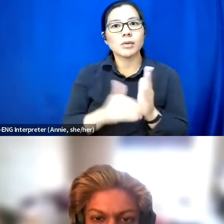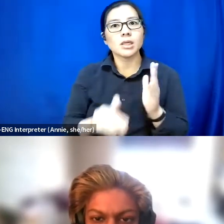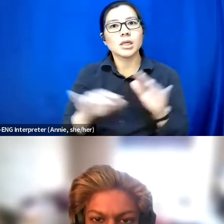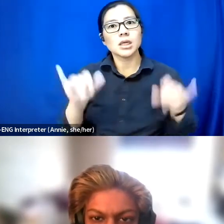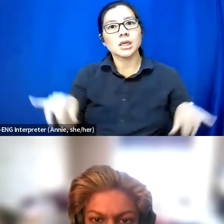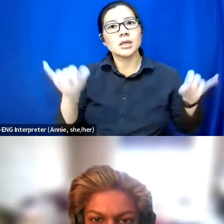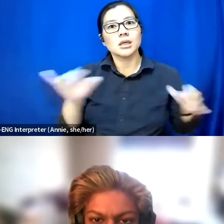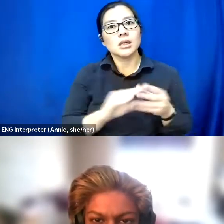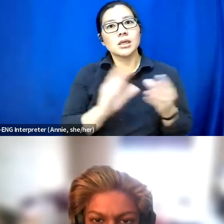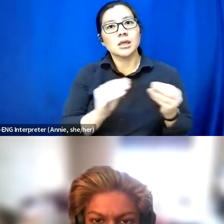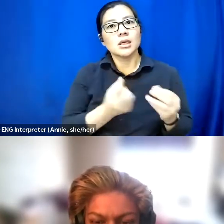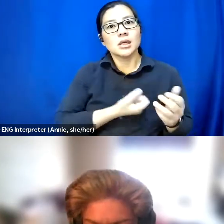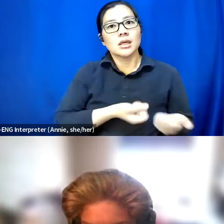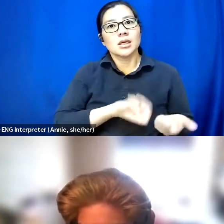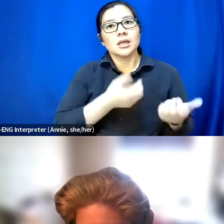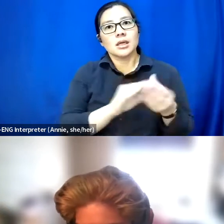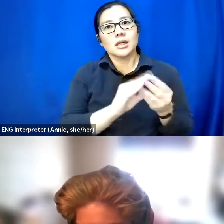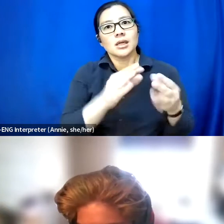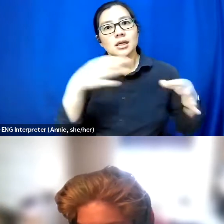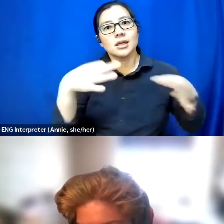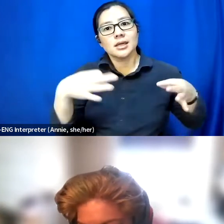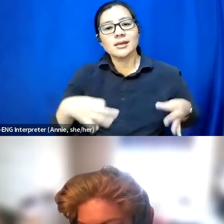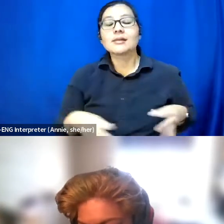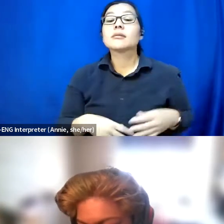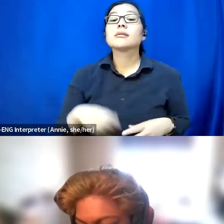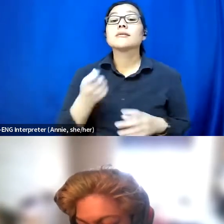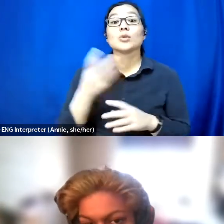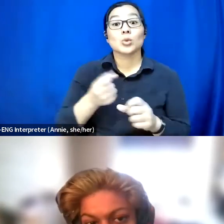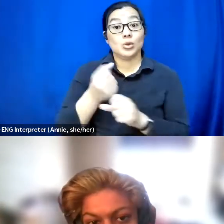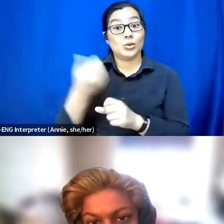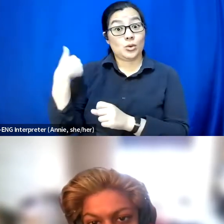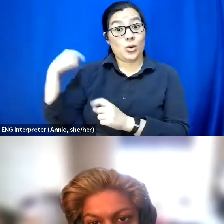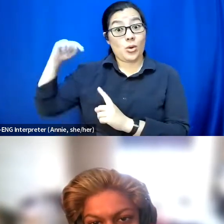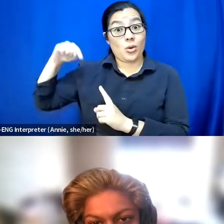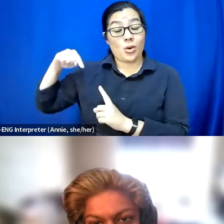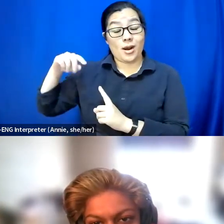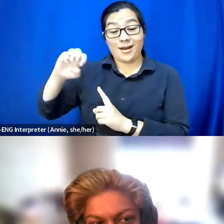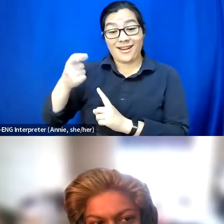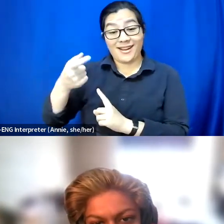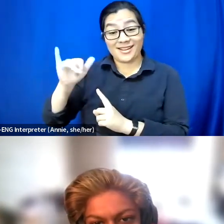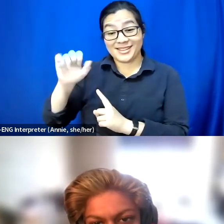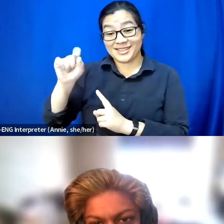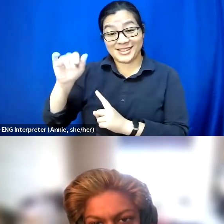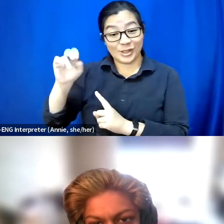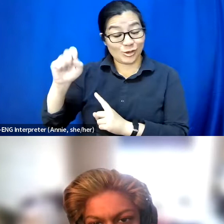I feel a couple of years ago I was having an existential crisis because I wrote my manifesto